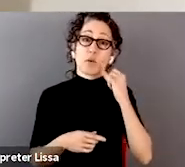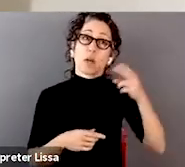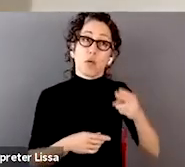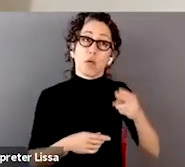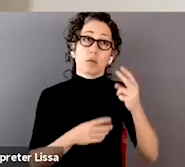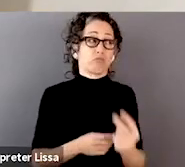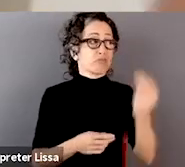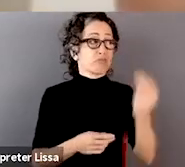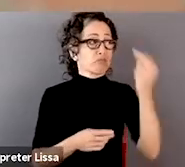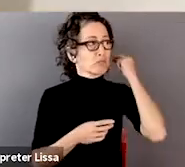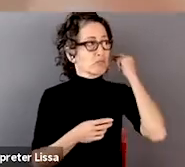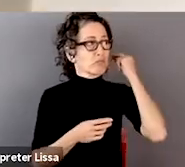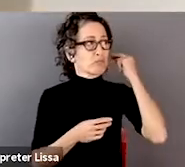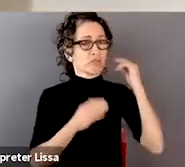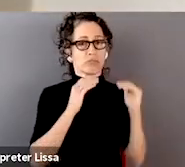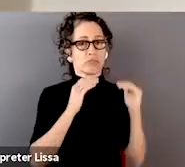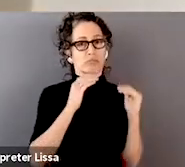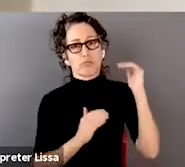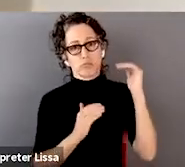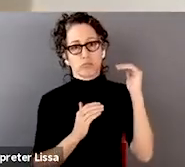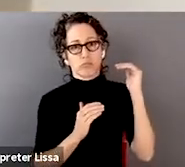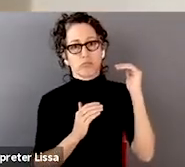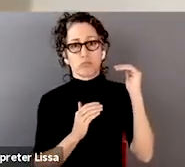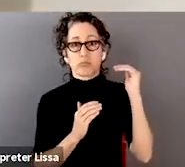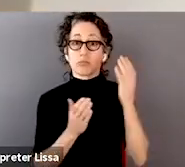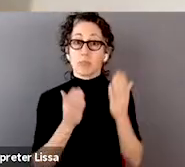maybe we can try to address some of those and not just copy them.